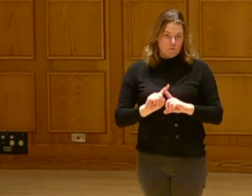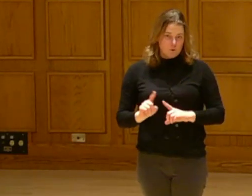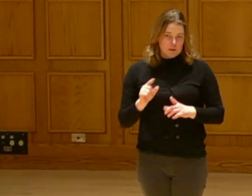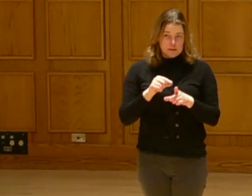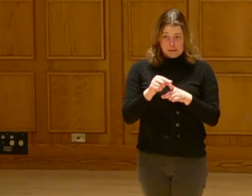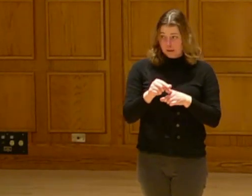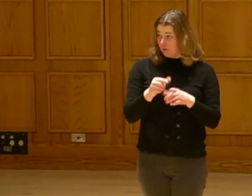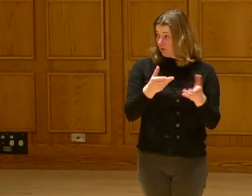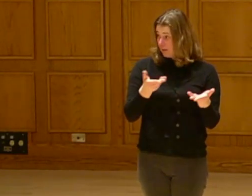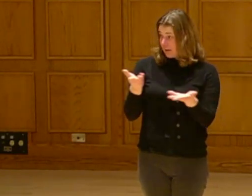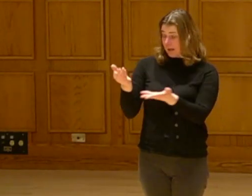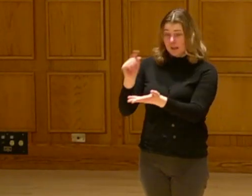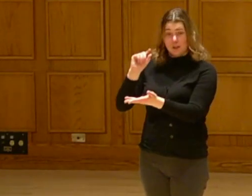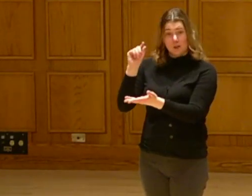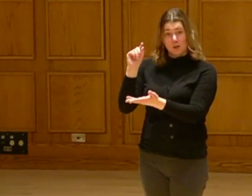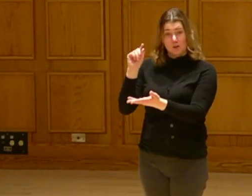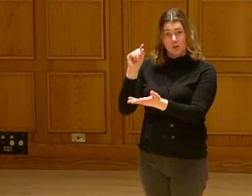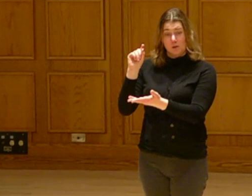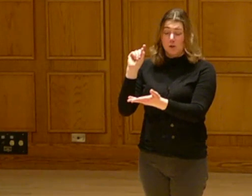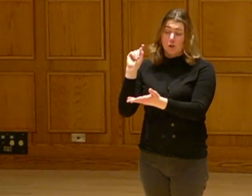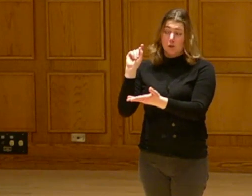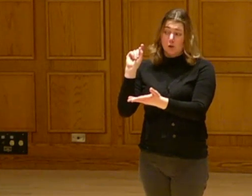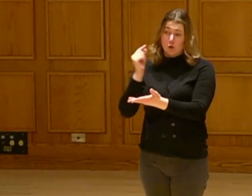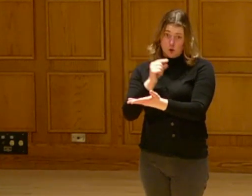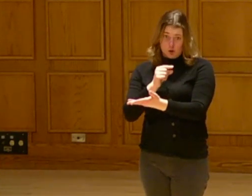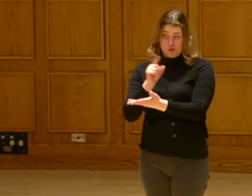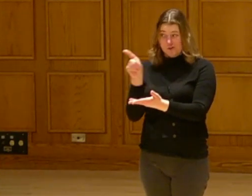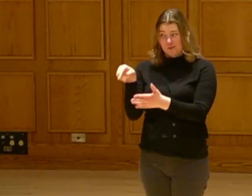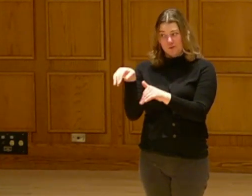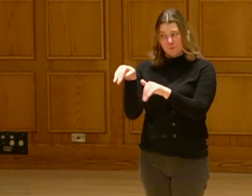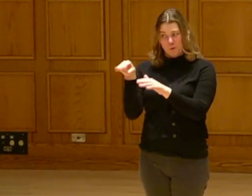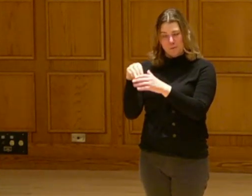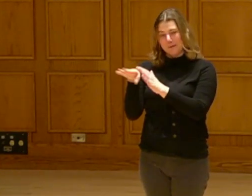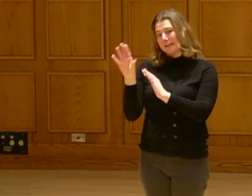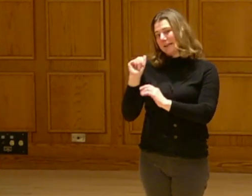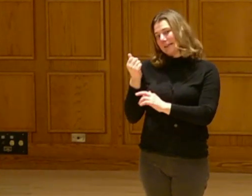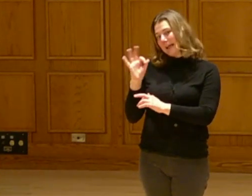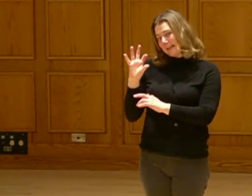Just like her, you know, growing up in the 1950's or last time